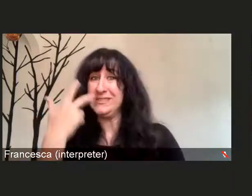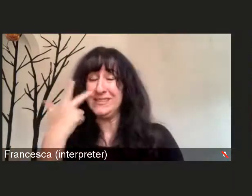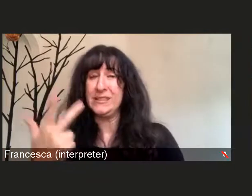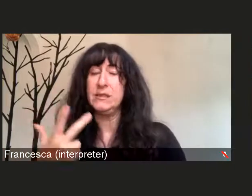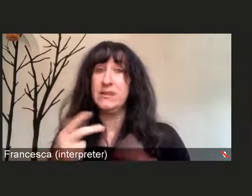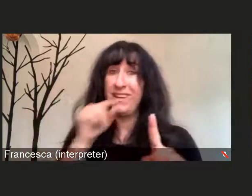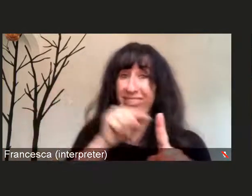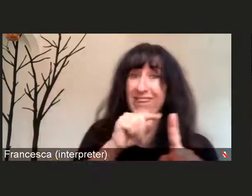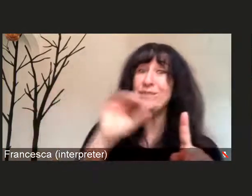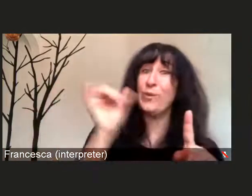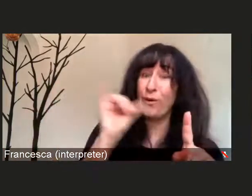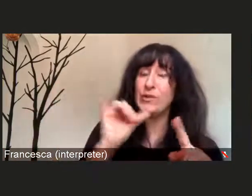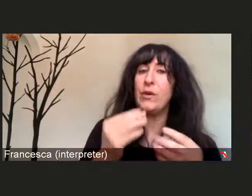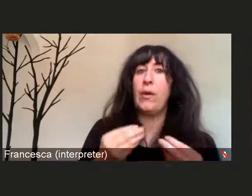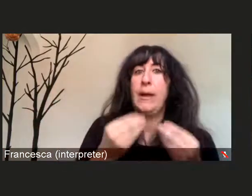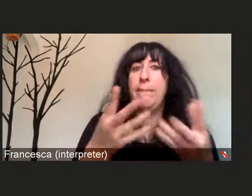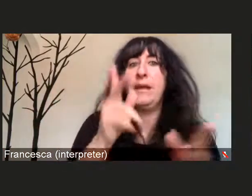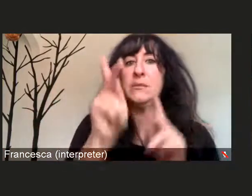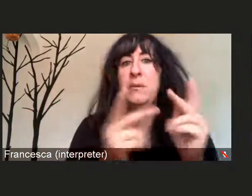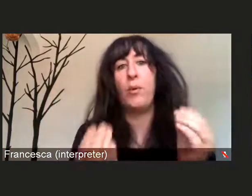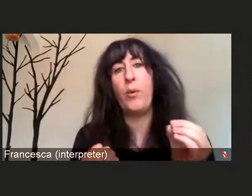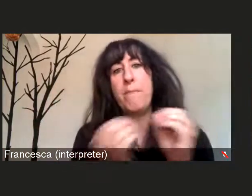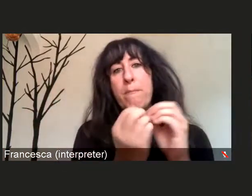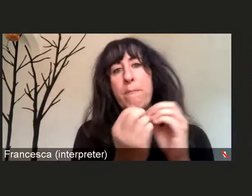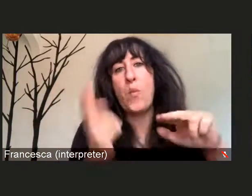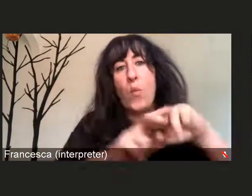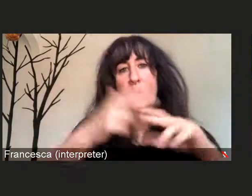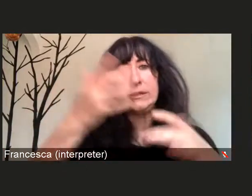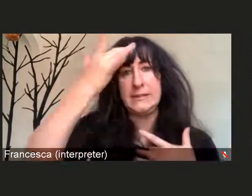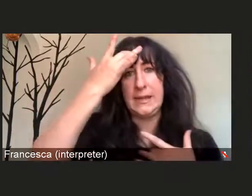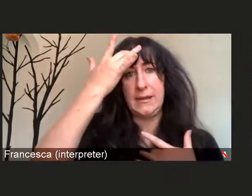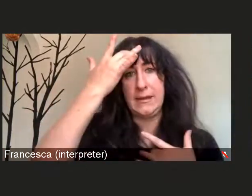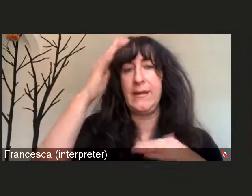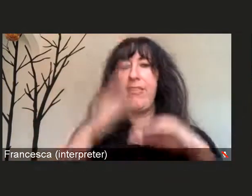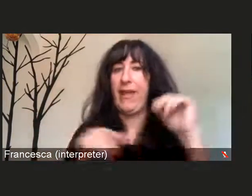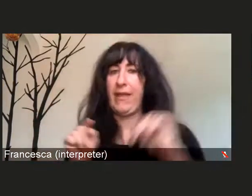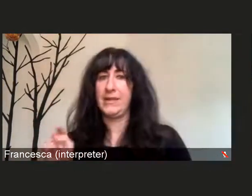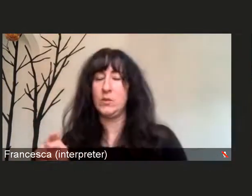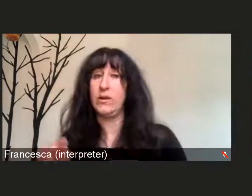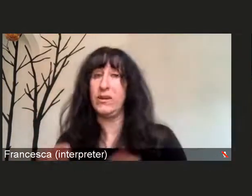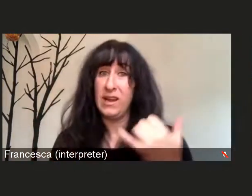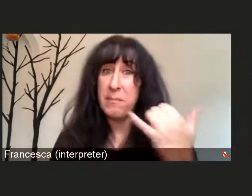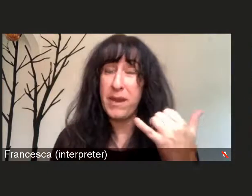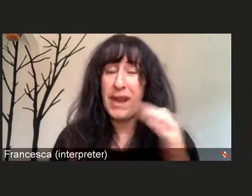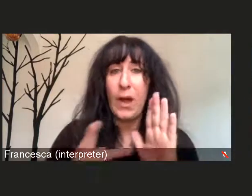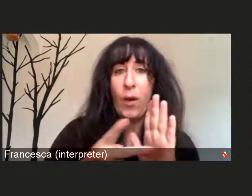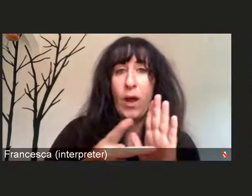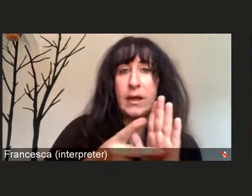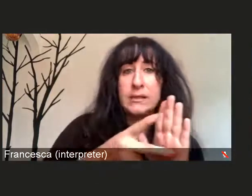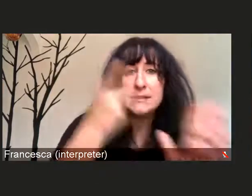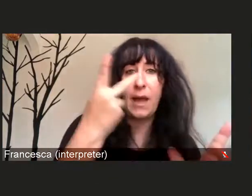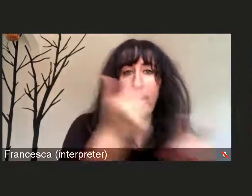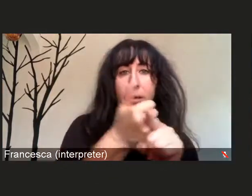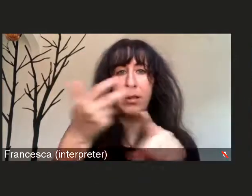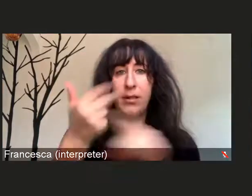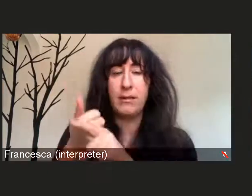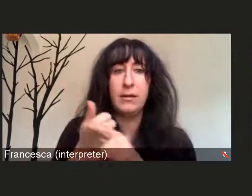So now we have a double whammy, we have a strain of the SARS-CoV-2 virus